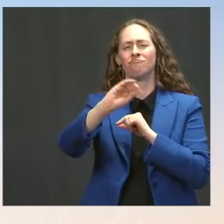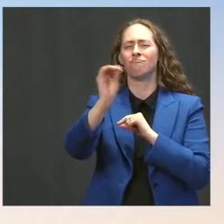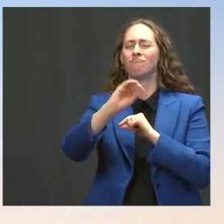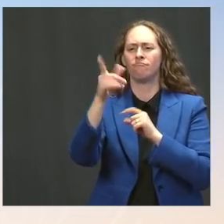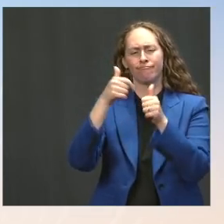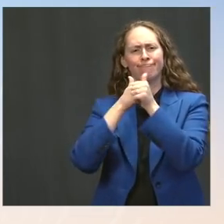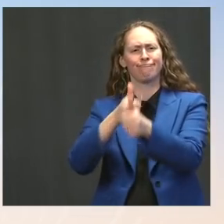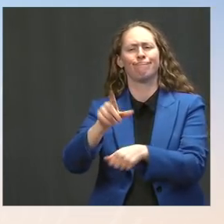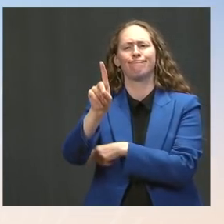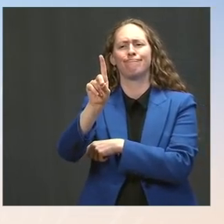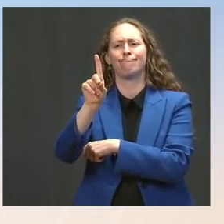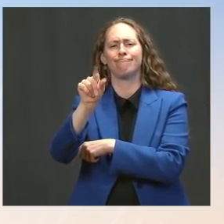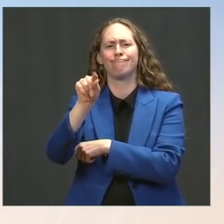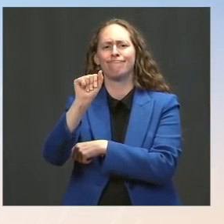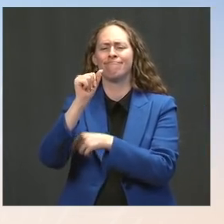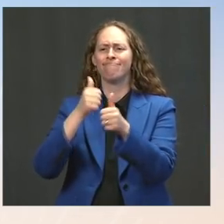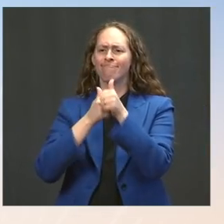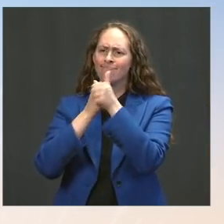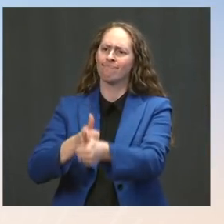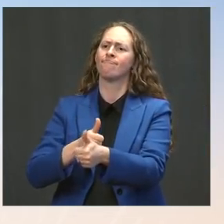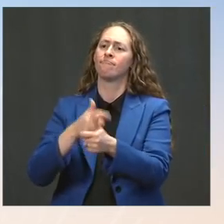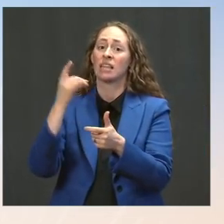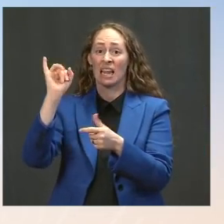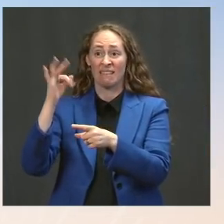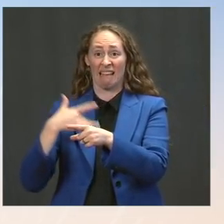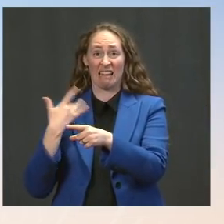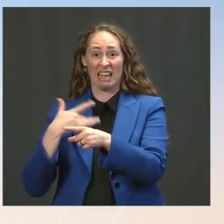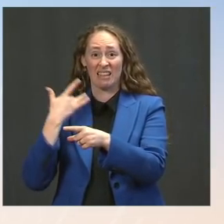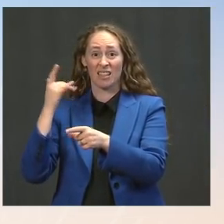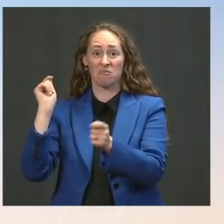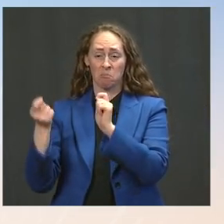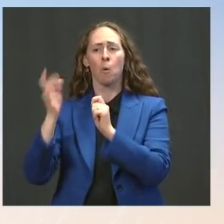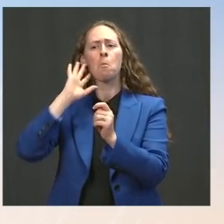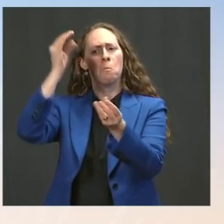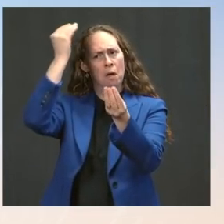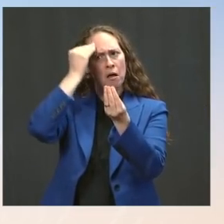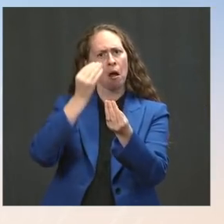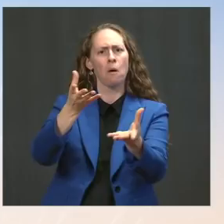it is necessary to make updates, and then localities will apply that. The Press: Are you suggesting perhaps the VA